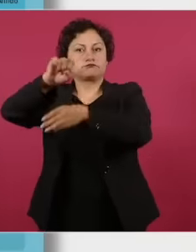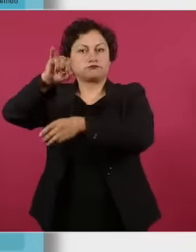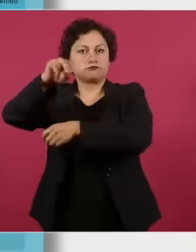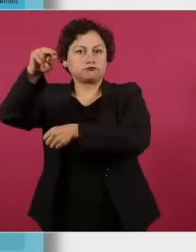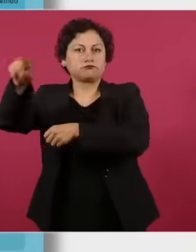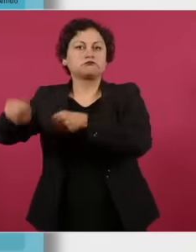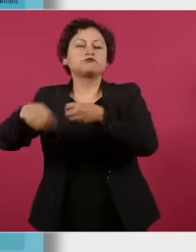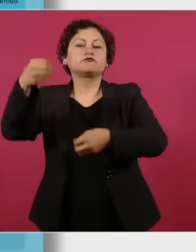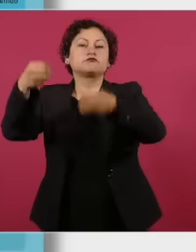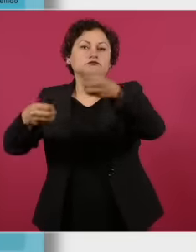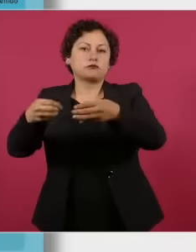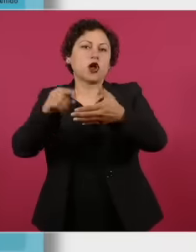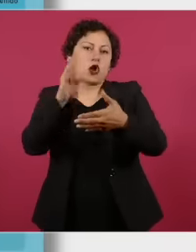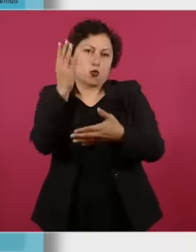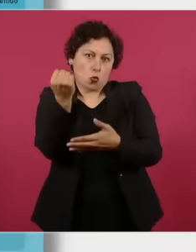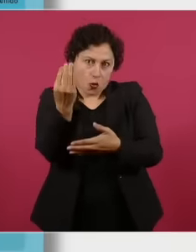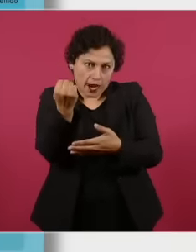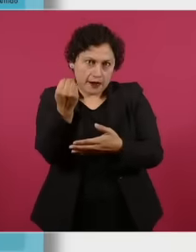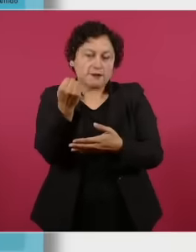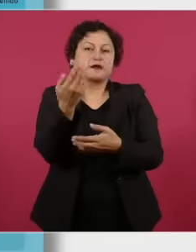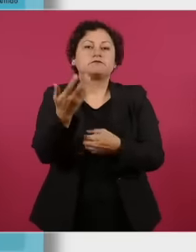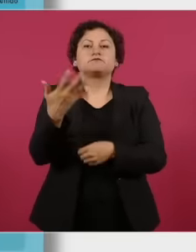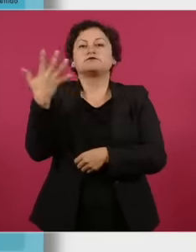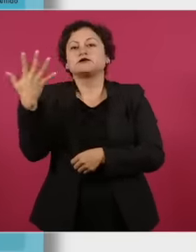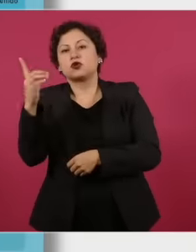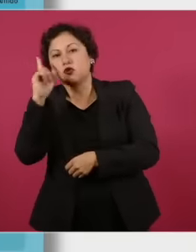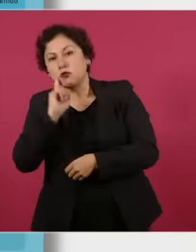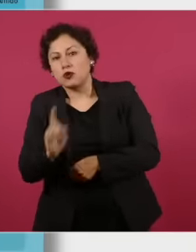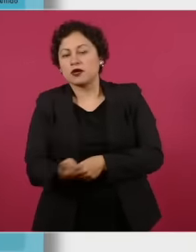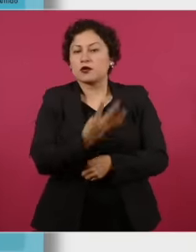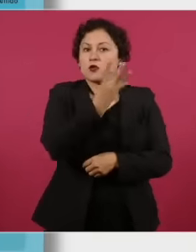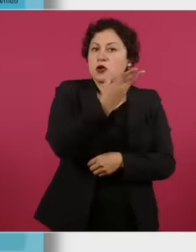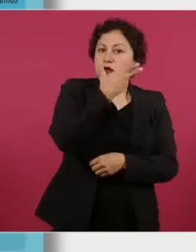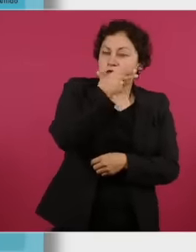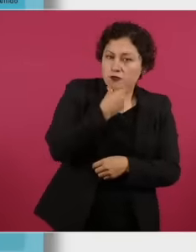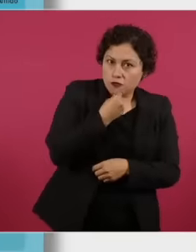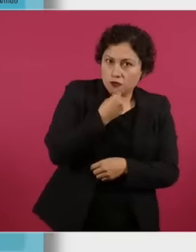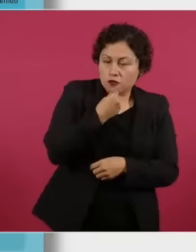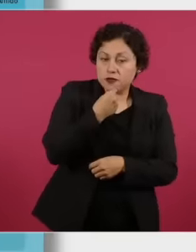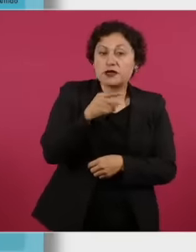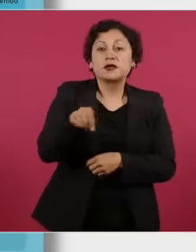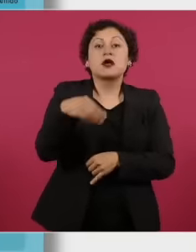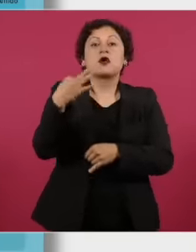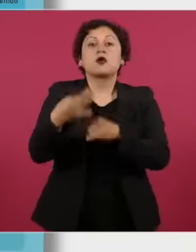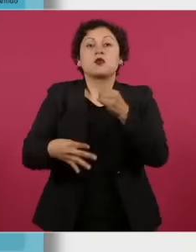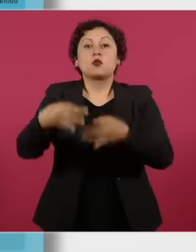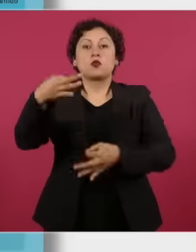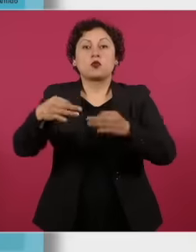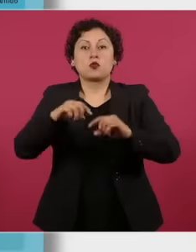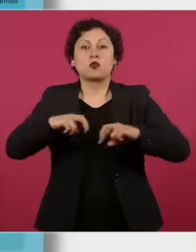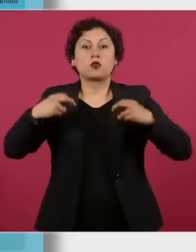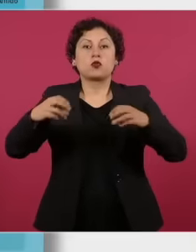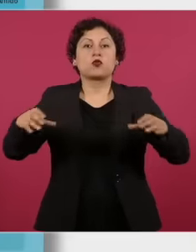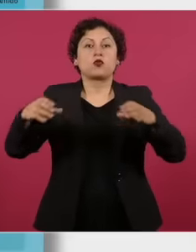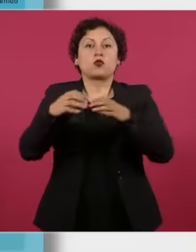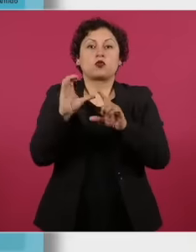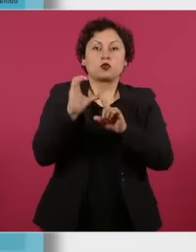ministers, five women and four men, and for the disciplinary court, for five, let's see here